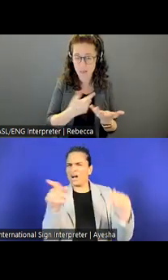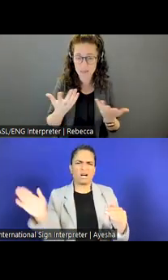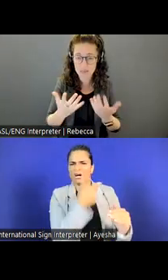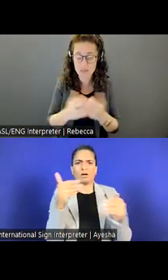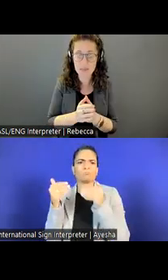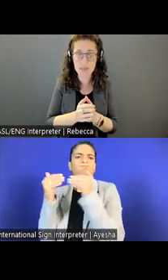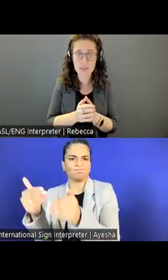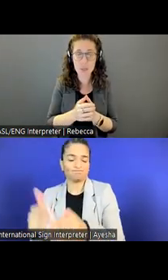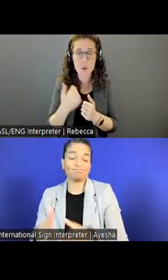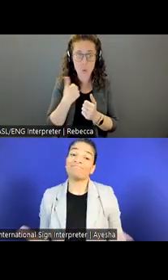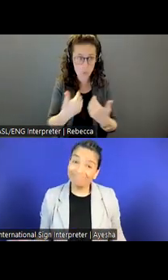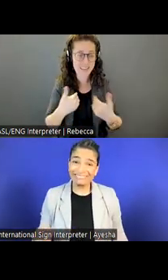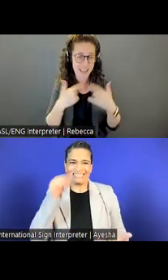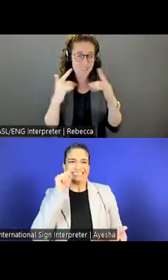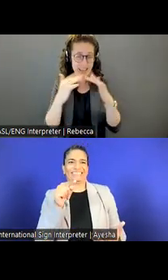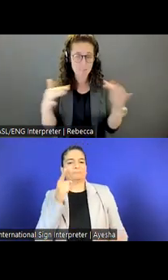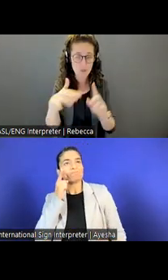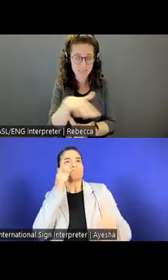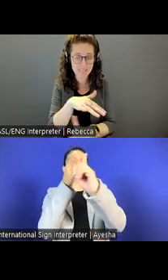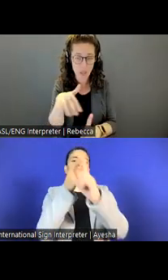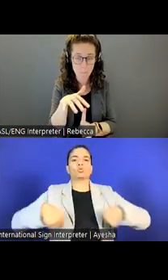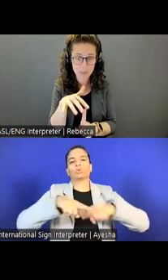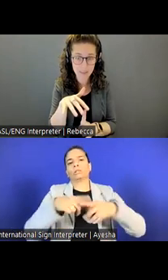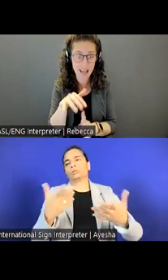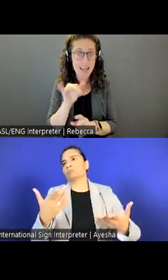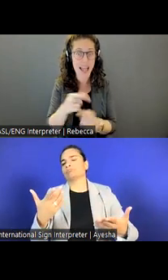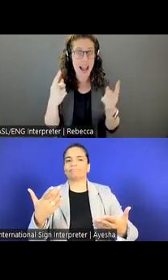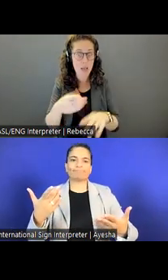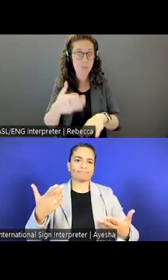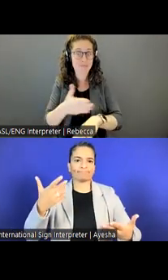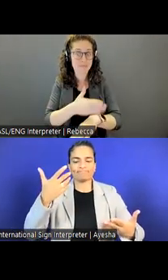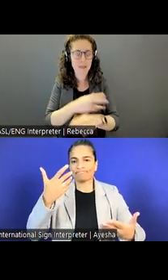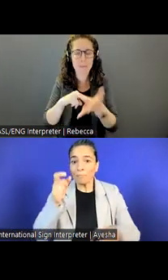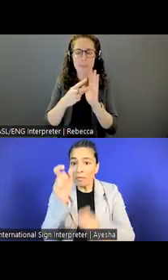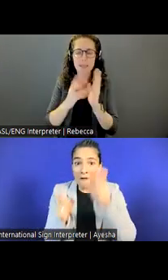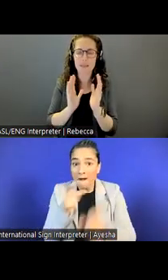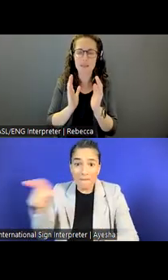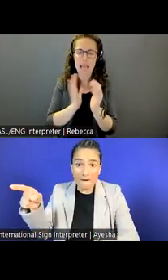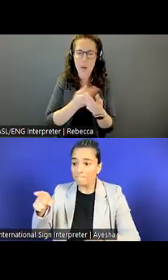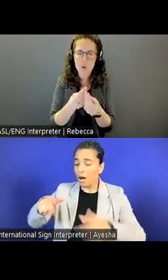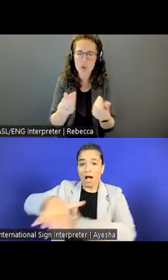environment, we're going to be able to have better, more sustainable solutions and approaches